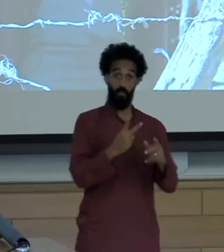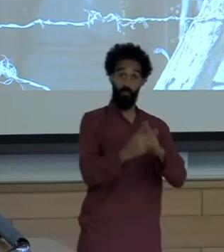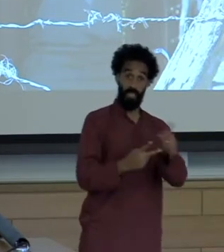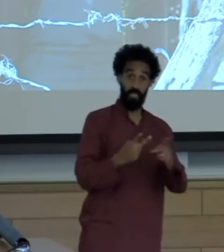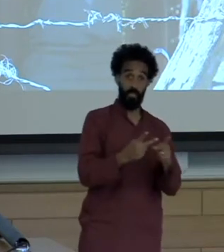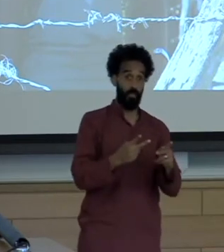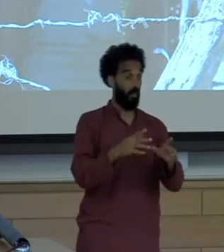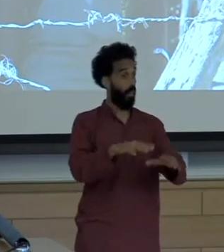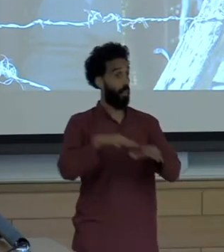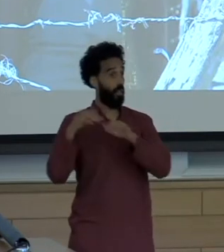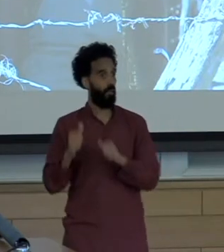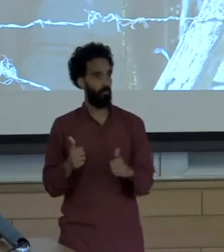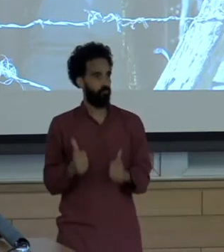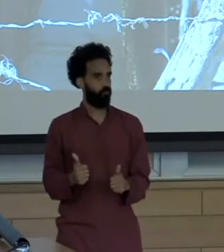and